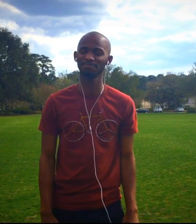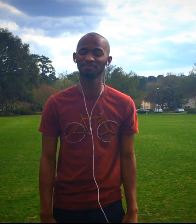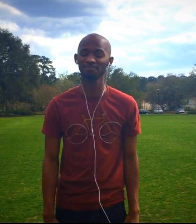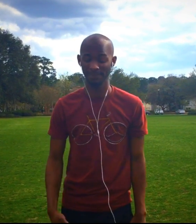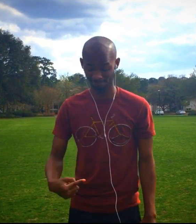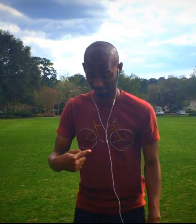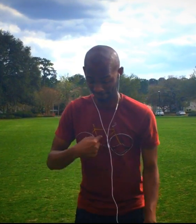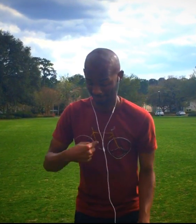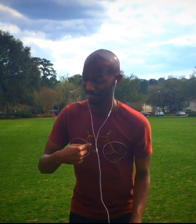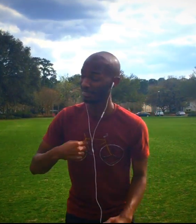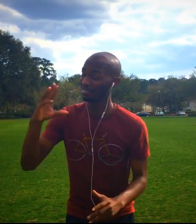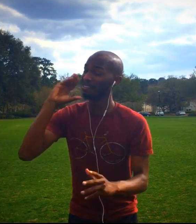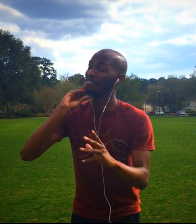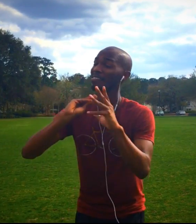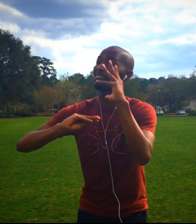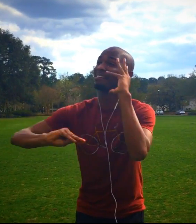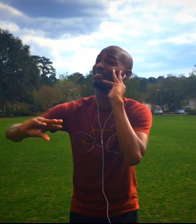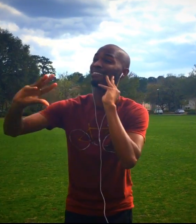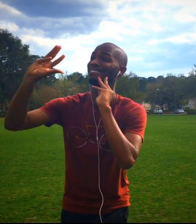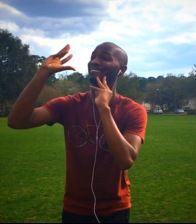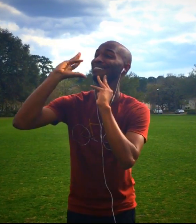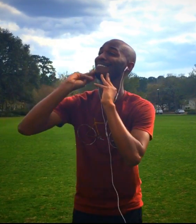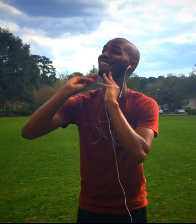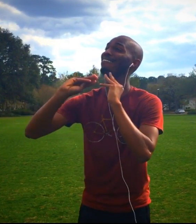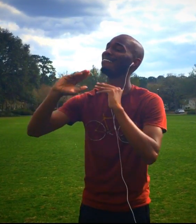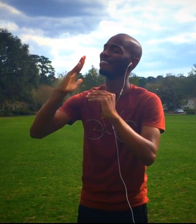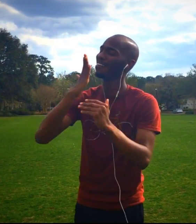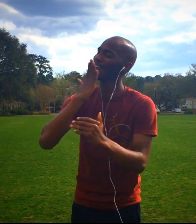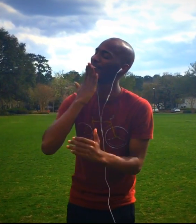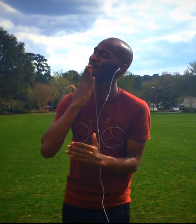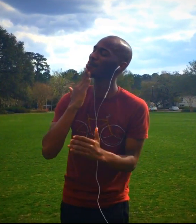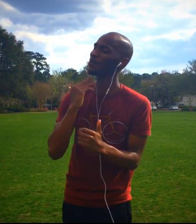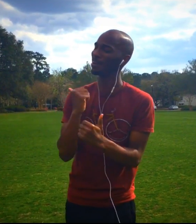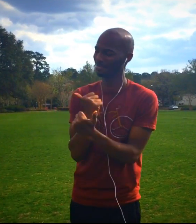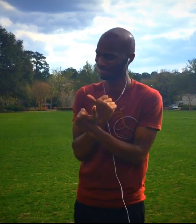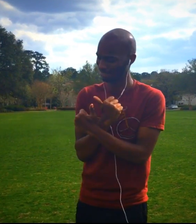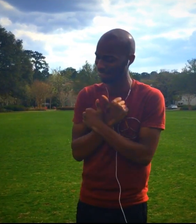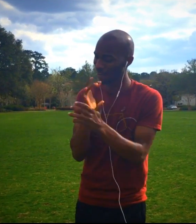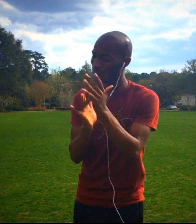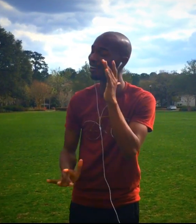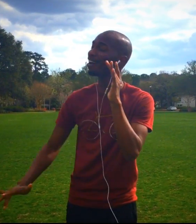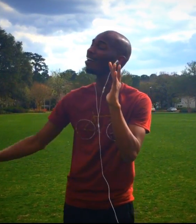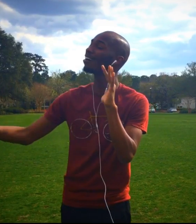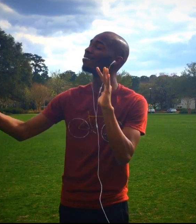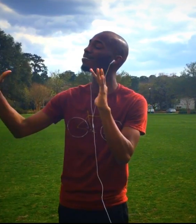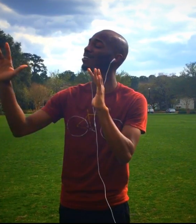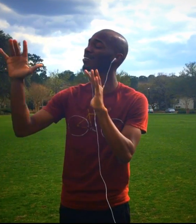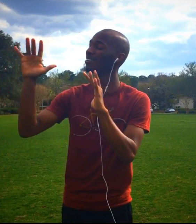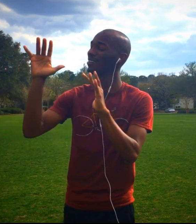I've tasted and seen of the sweetest of loves